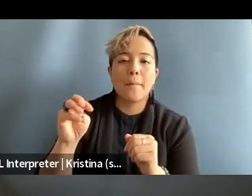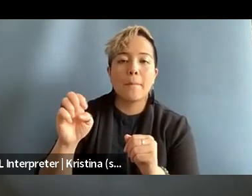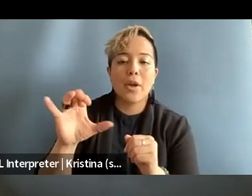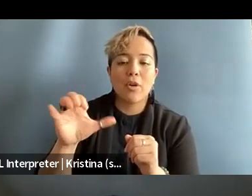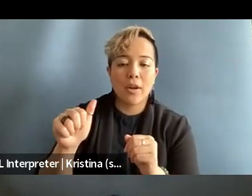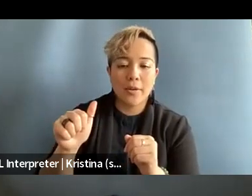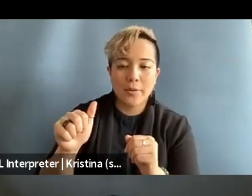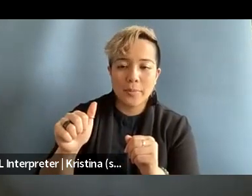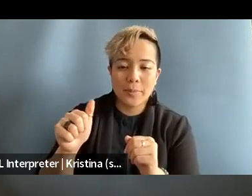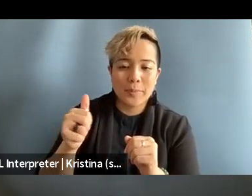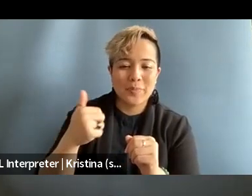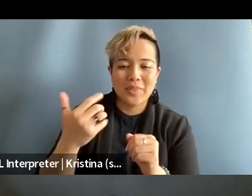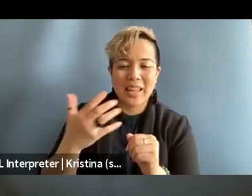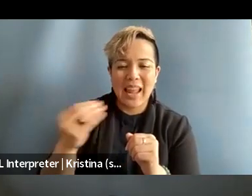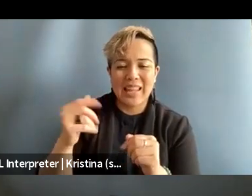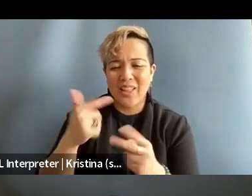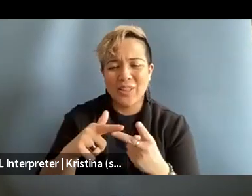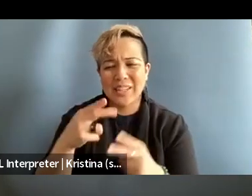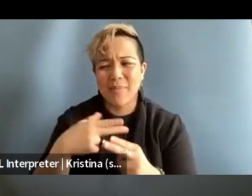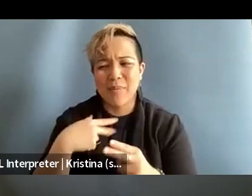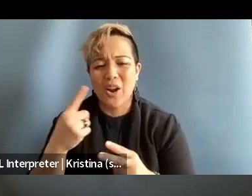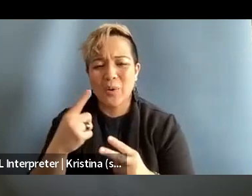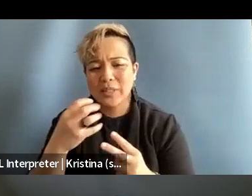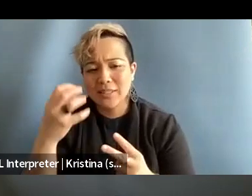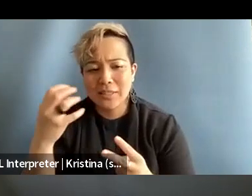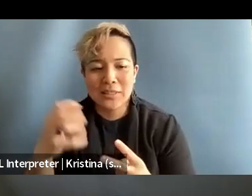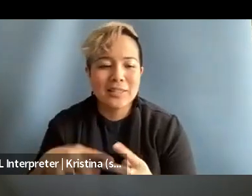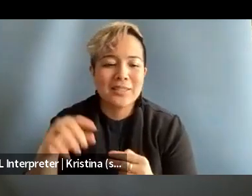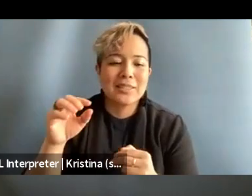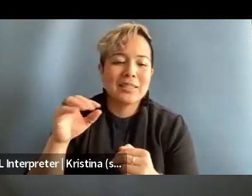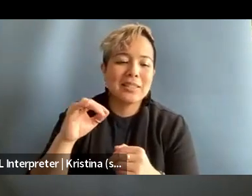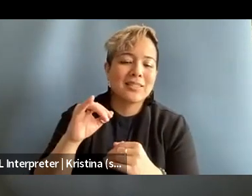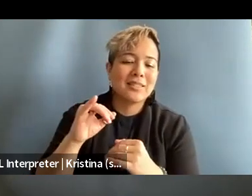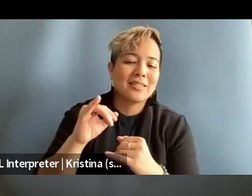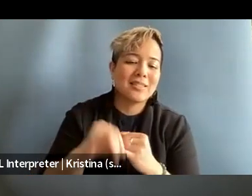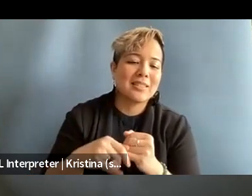I think, I don't know, I must have butchered that name, but it's just always on on my list.